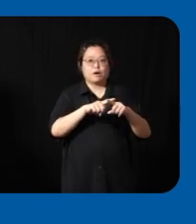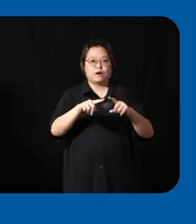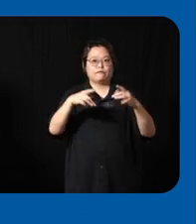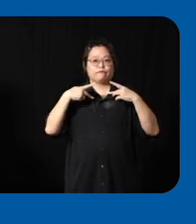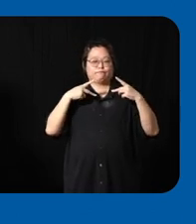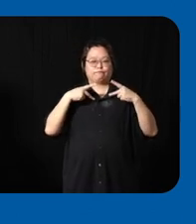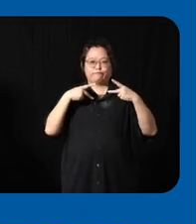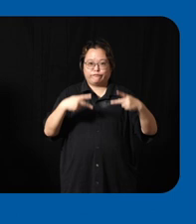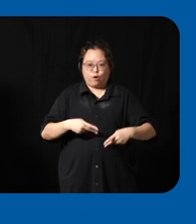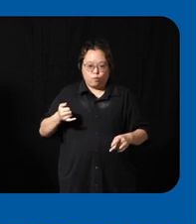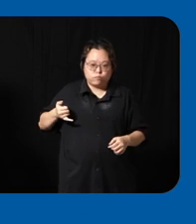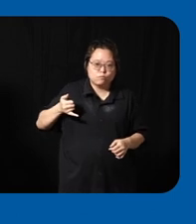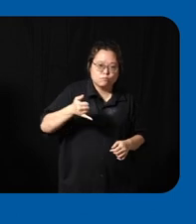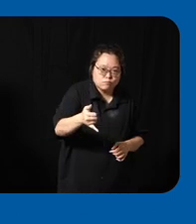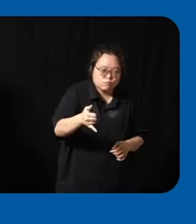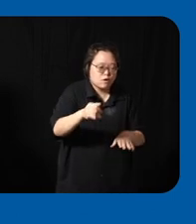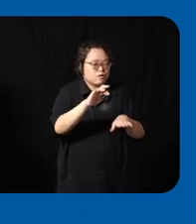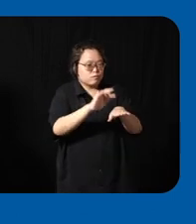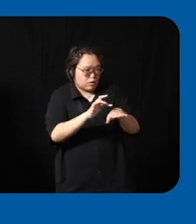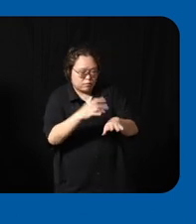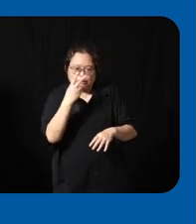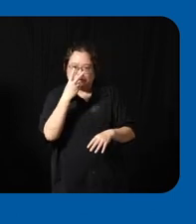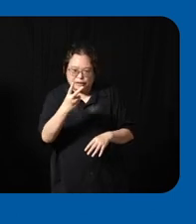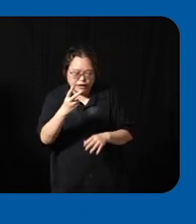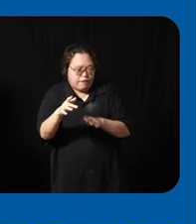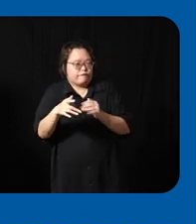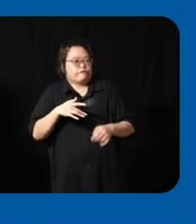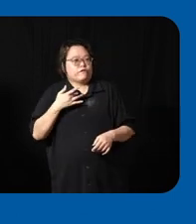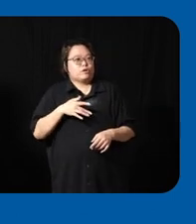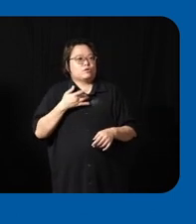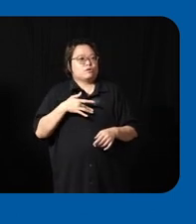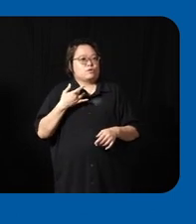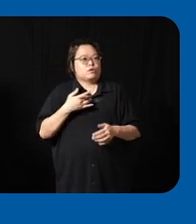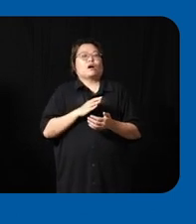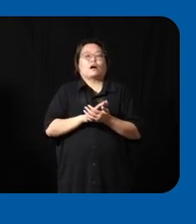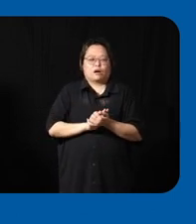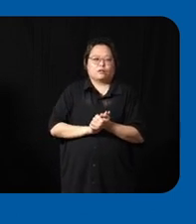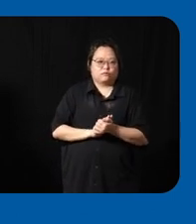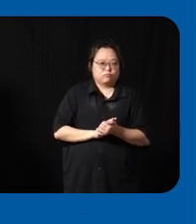can come into the at Showcase to really try out devices talk to the at specialist to really see